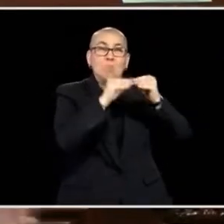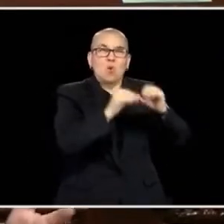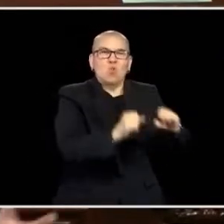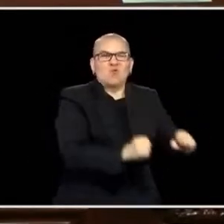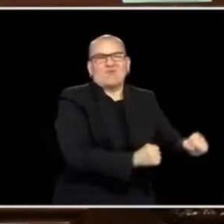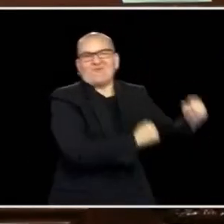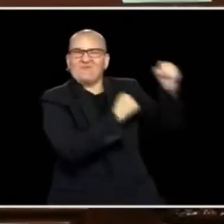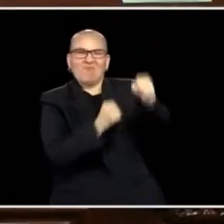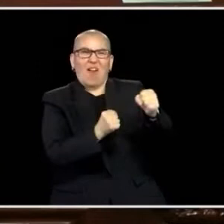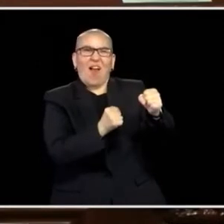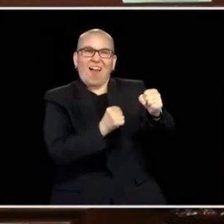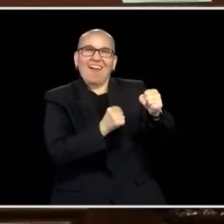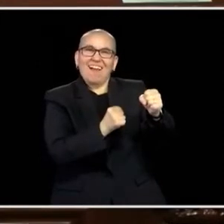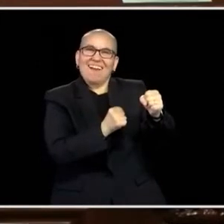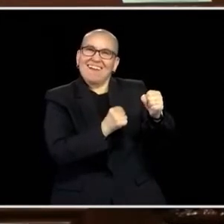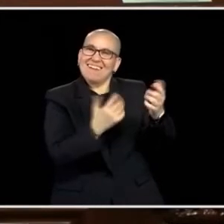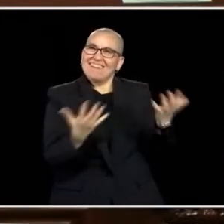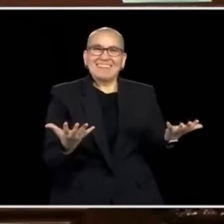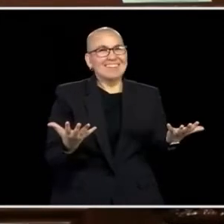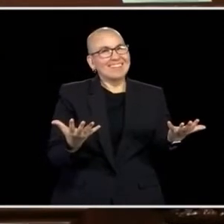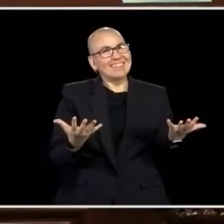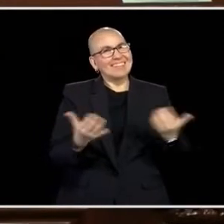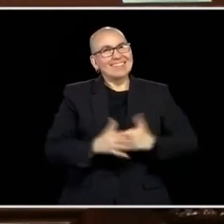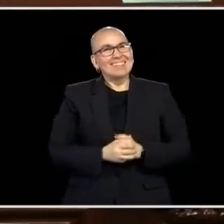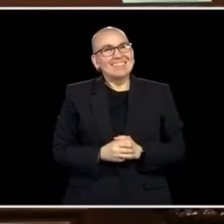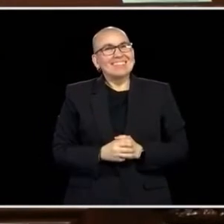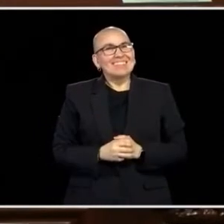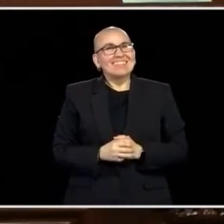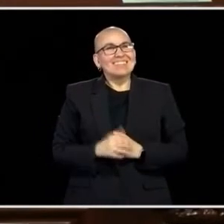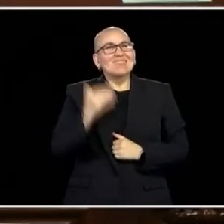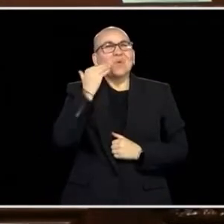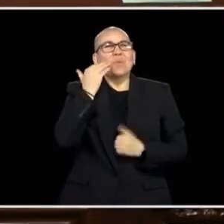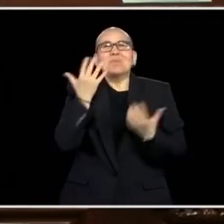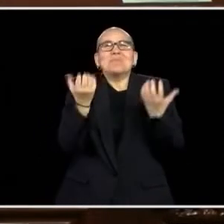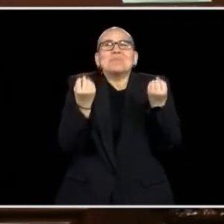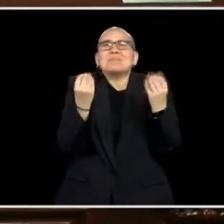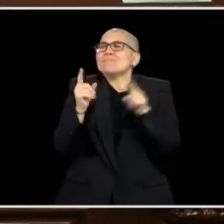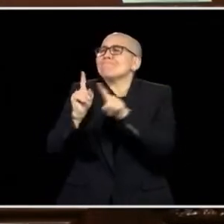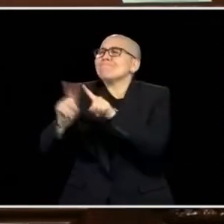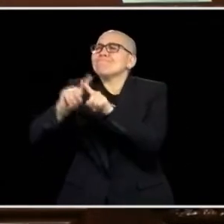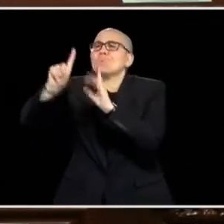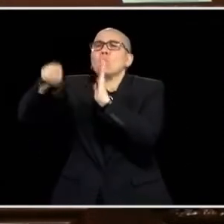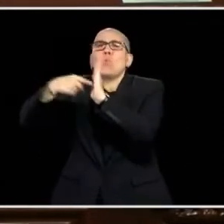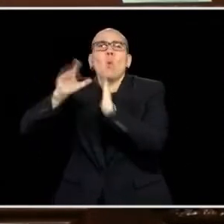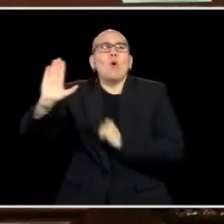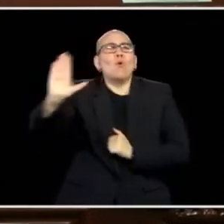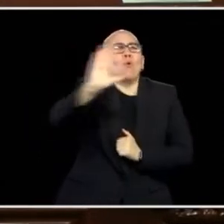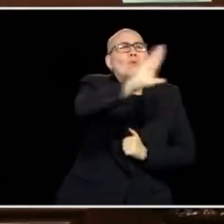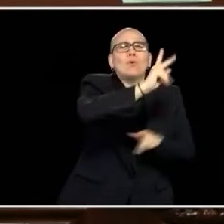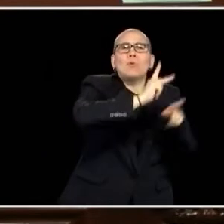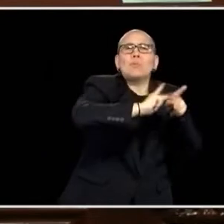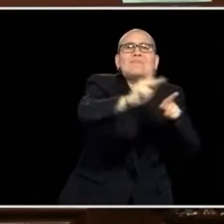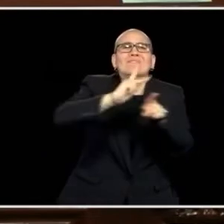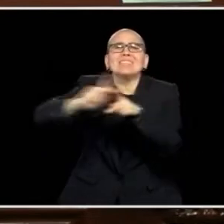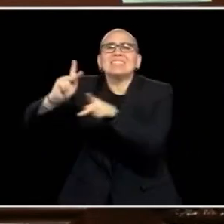STRENGTHENING THAT HEALTH CARE WORKFORCE. I WOULD ARGUE WE NEED TO START THINKING ABOUT THAT BROADLY. WE KNOW THAT THERE'S PROFESSIONS IN ALL BUSINESSES